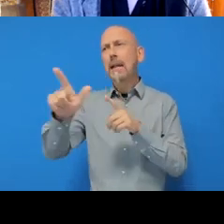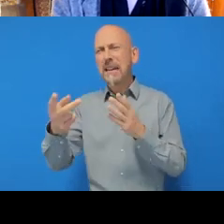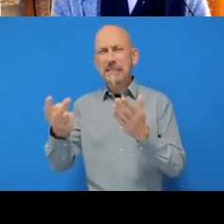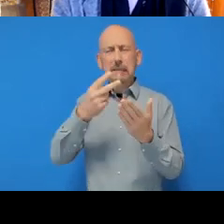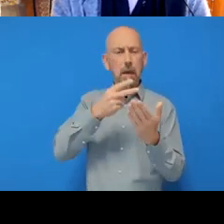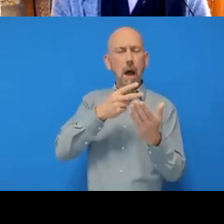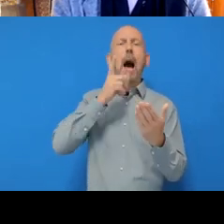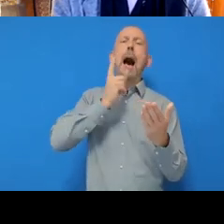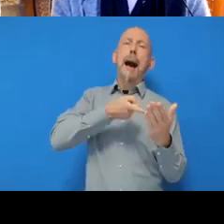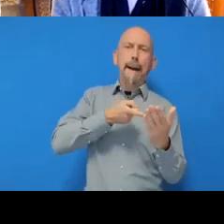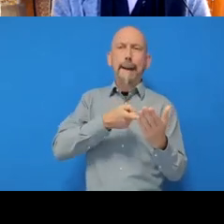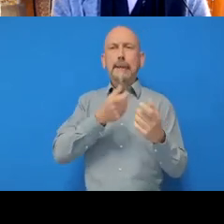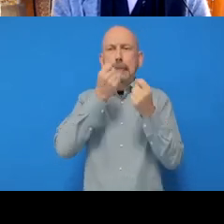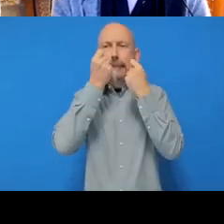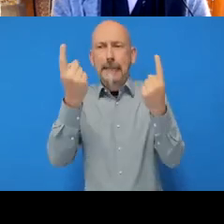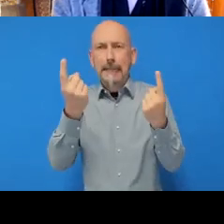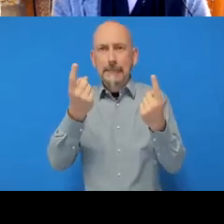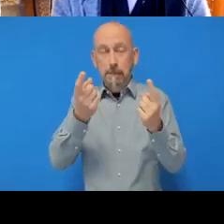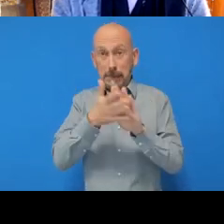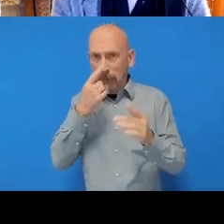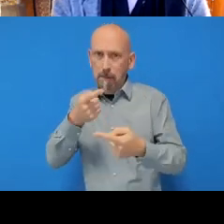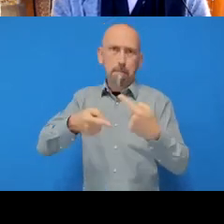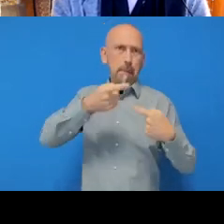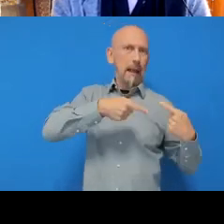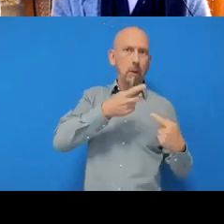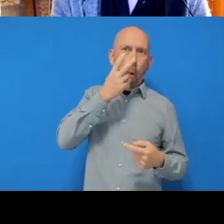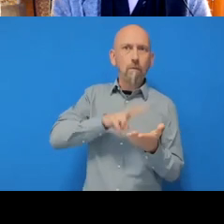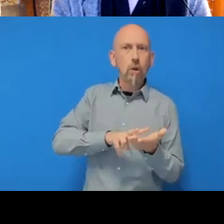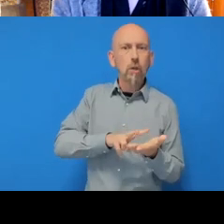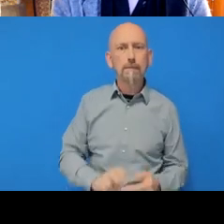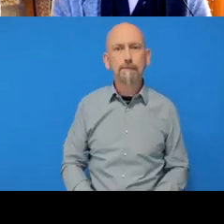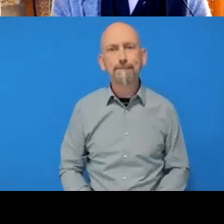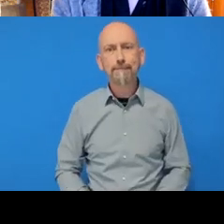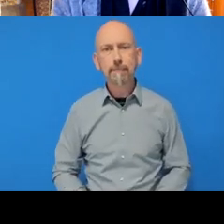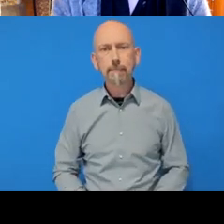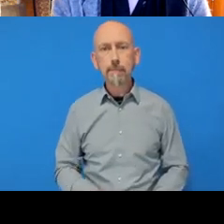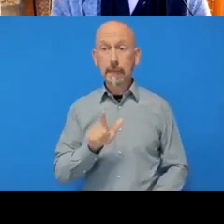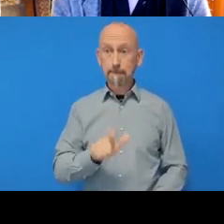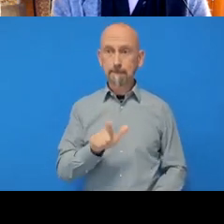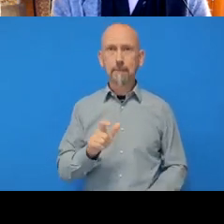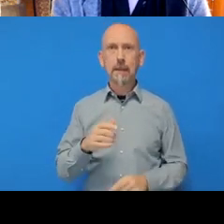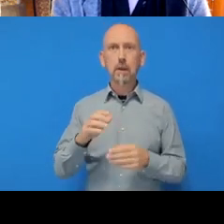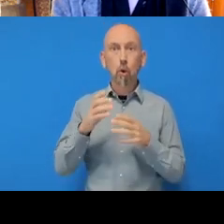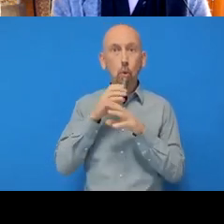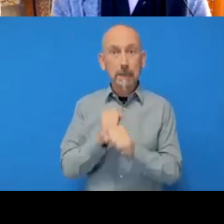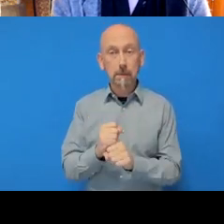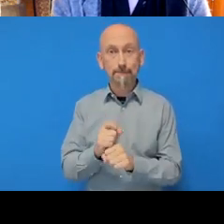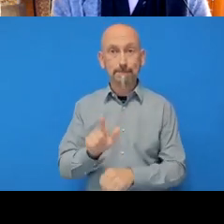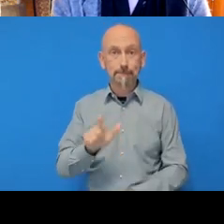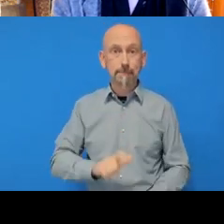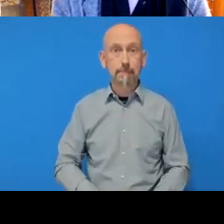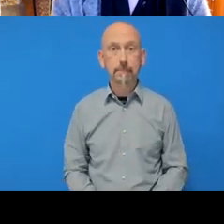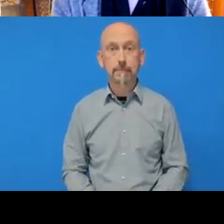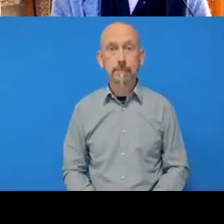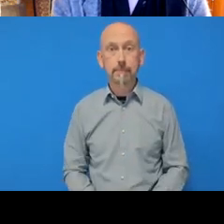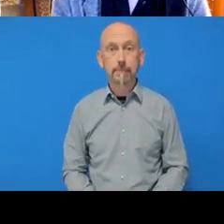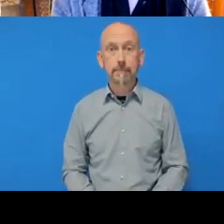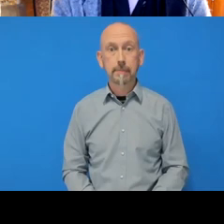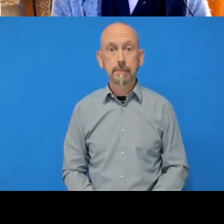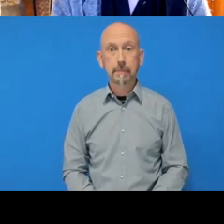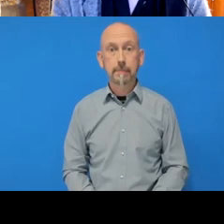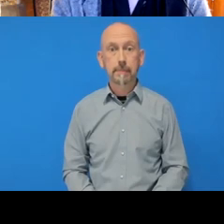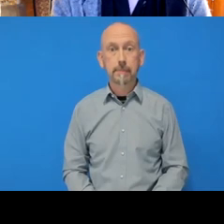So I click ‘Commit changes’.